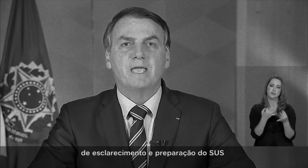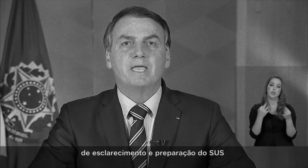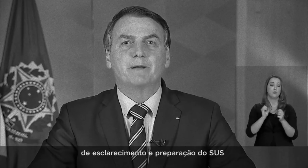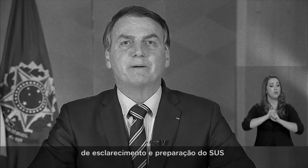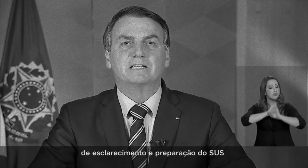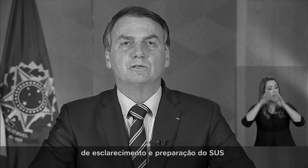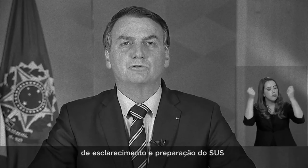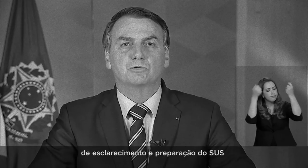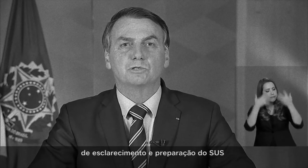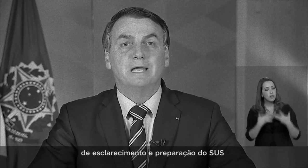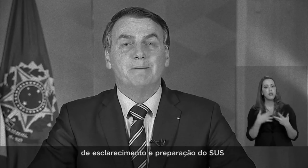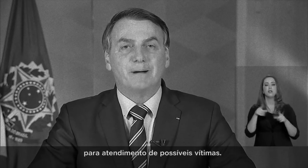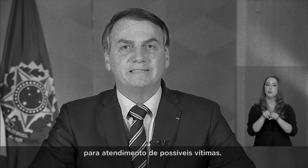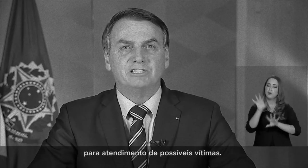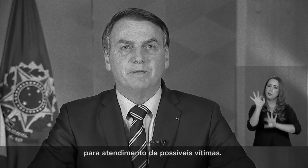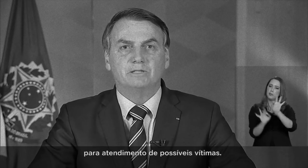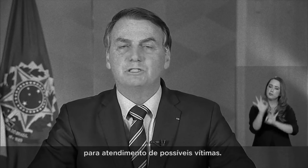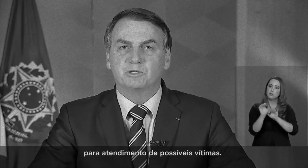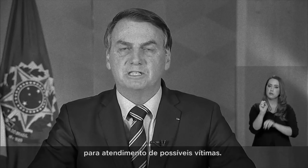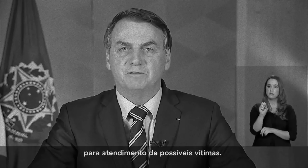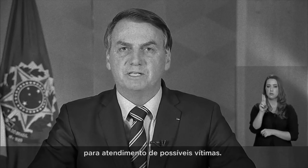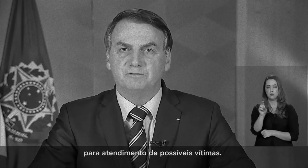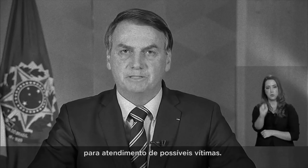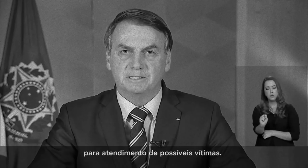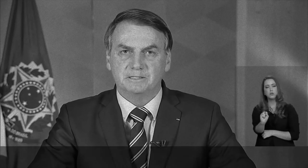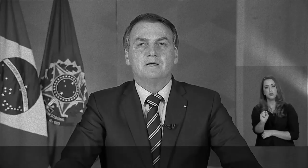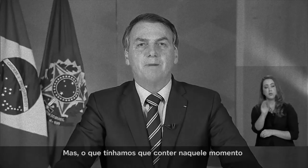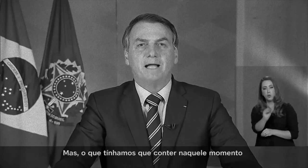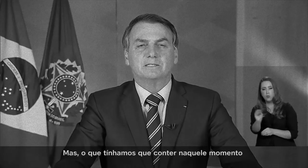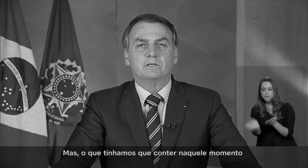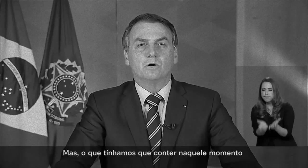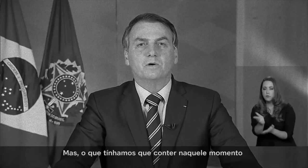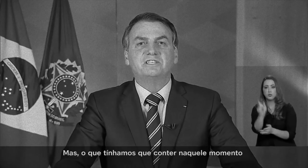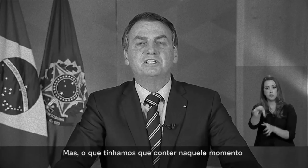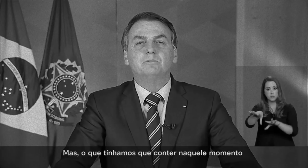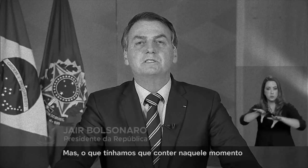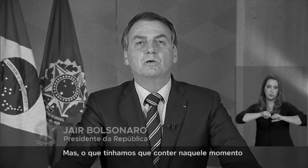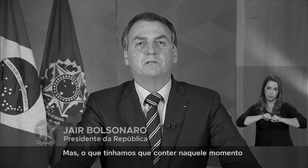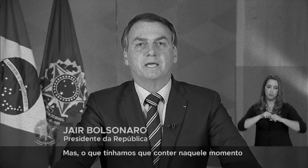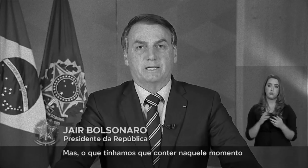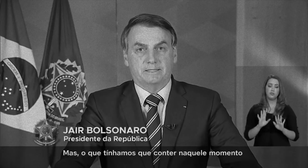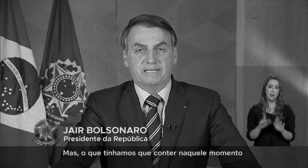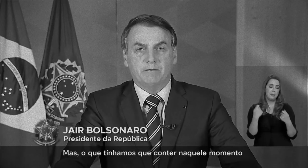and preparation of the SUS (Brazilian National Health System) for dealing with potential victims. However what we had to contain at that time